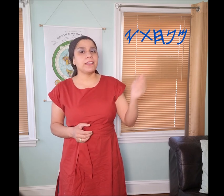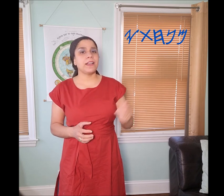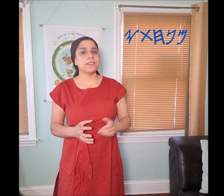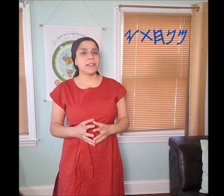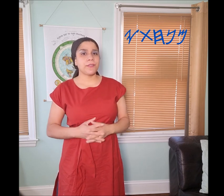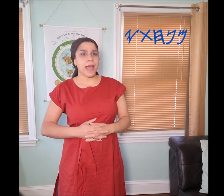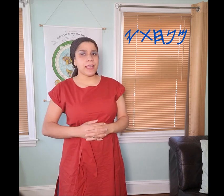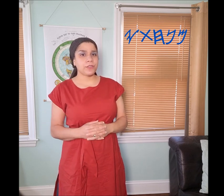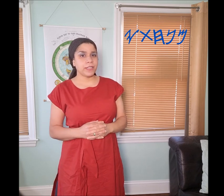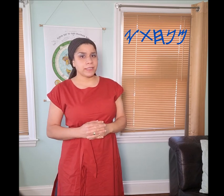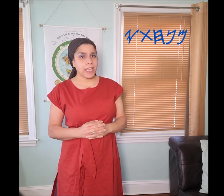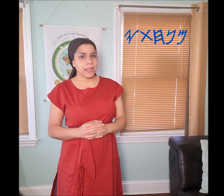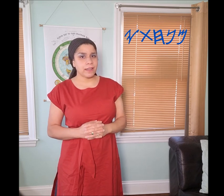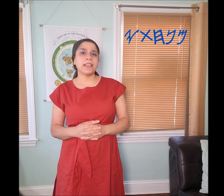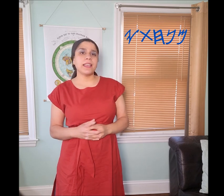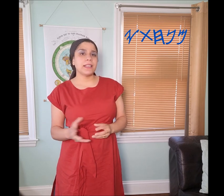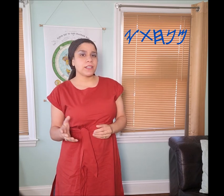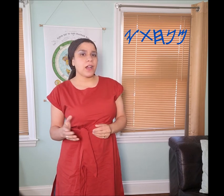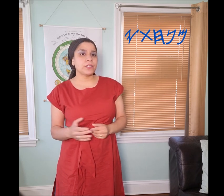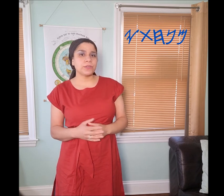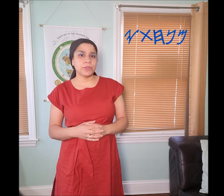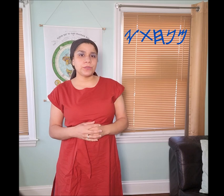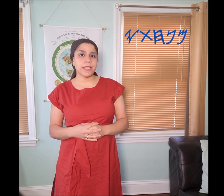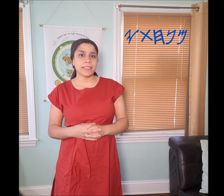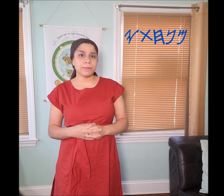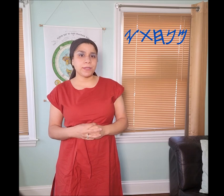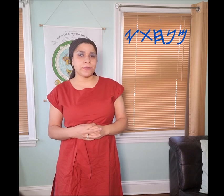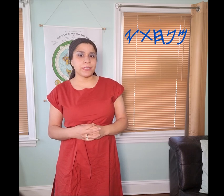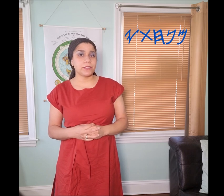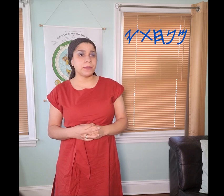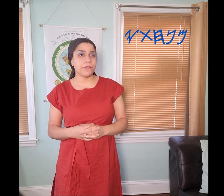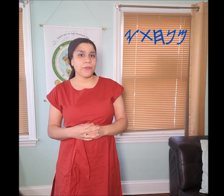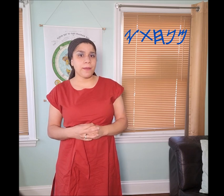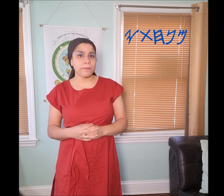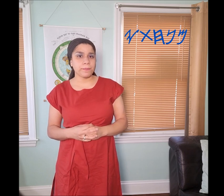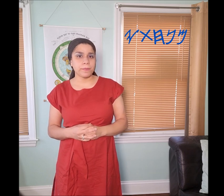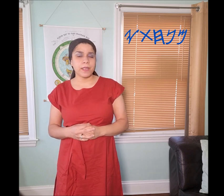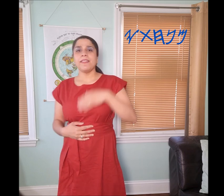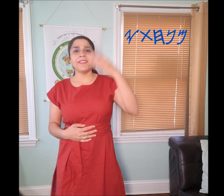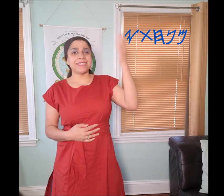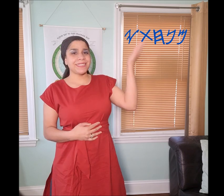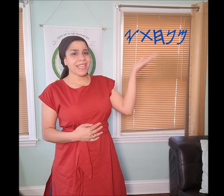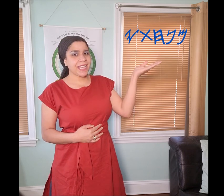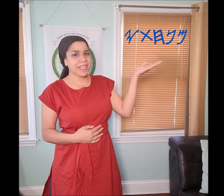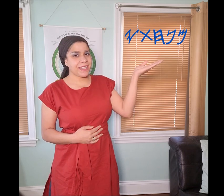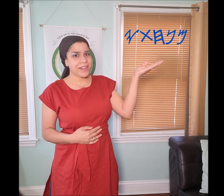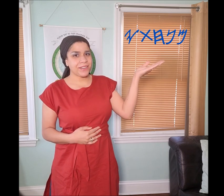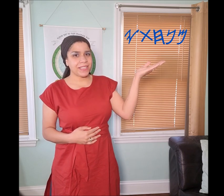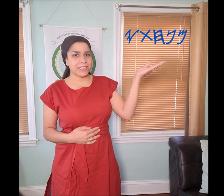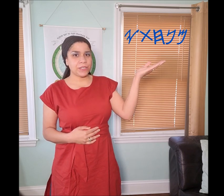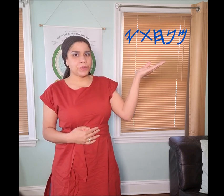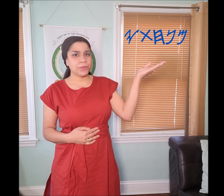𐤌𐤍𐤇𐤕𐤉, of Zephaniah 3:10 it's also used as a prefix to mean from, the second letter is the "𐤍 nun" symbol.